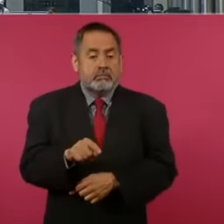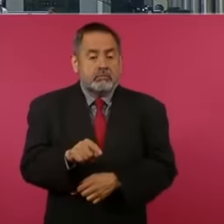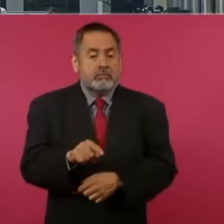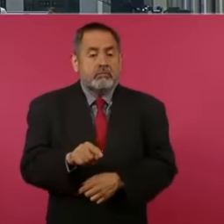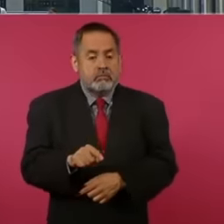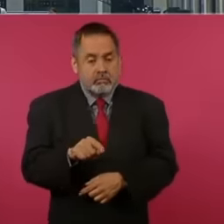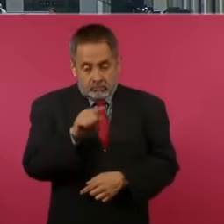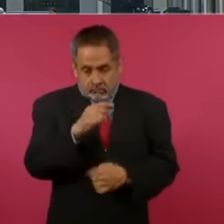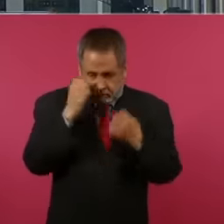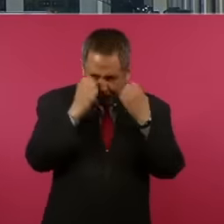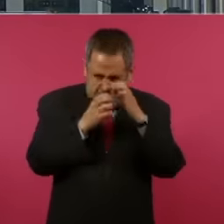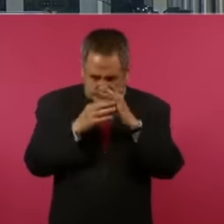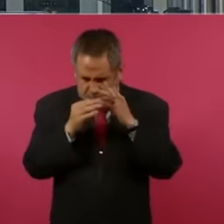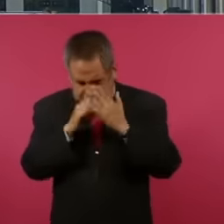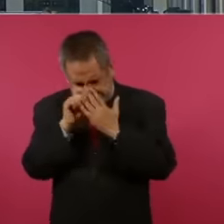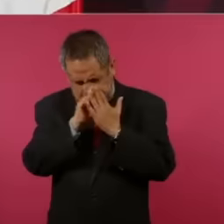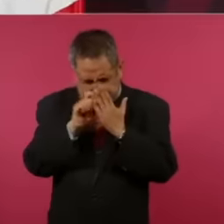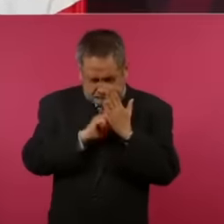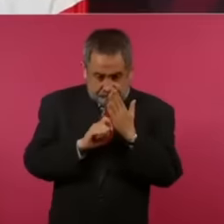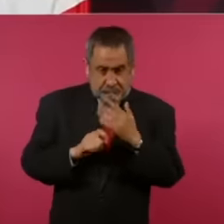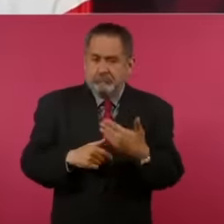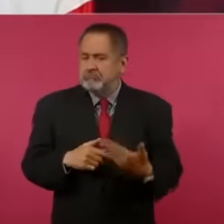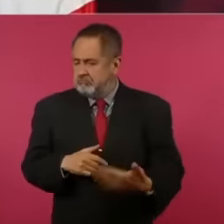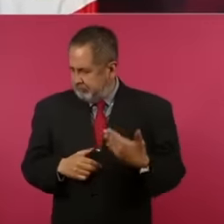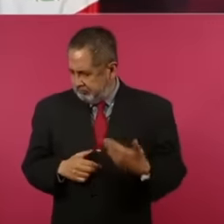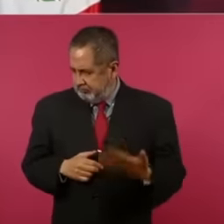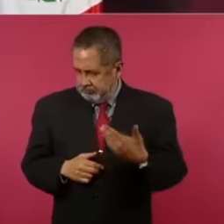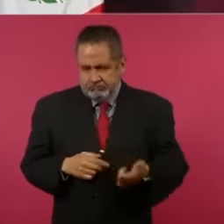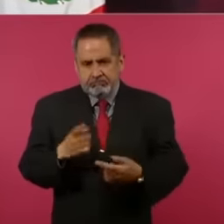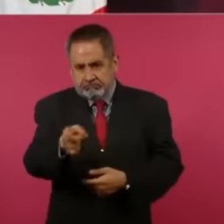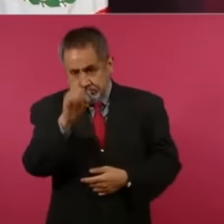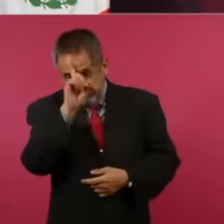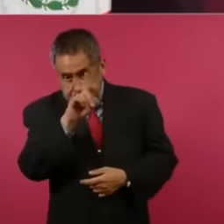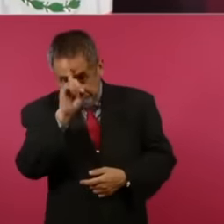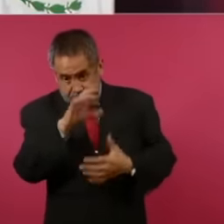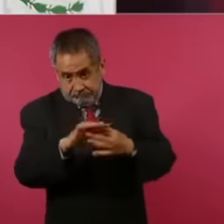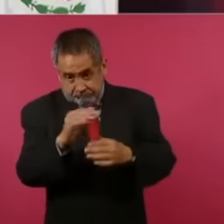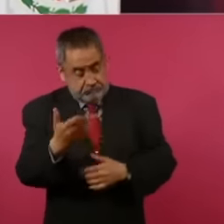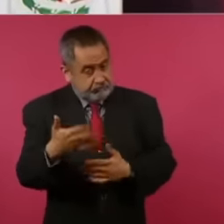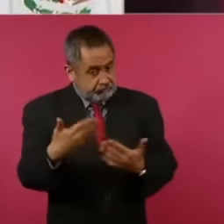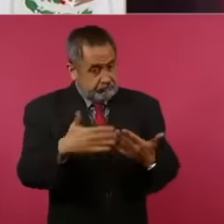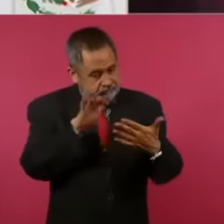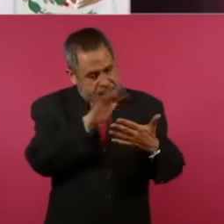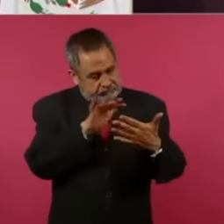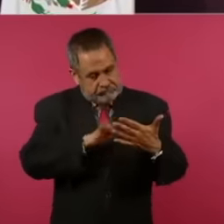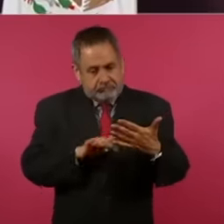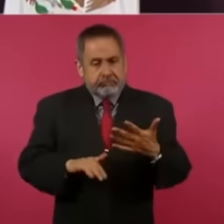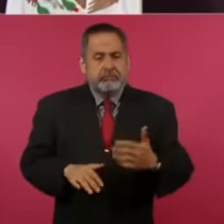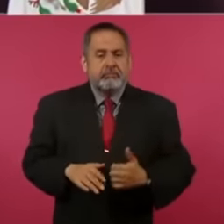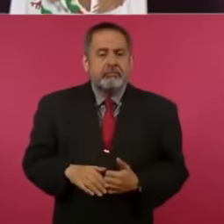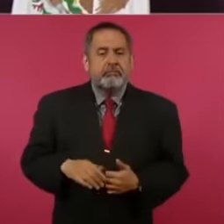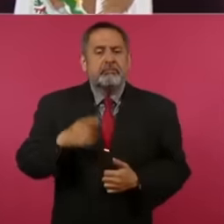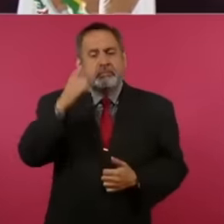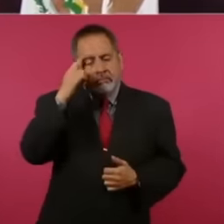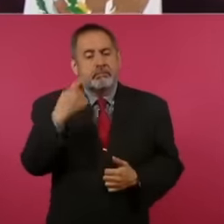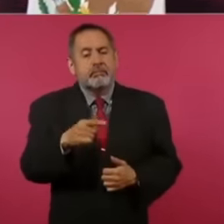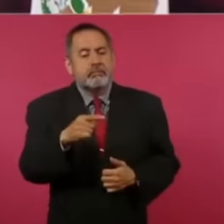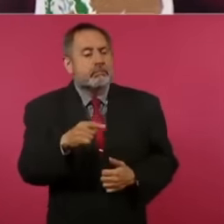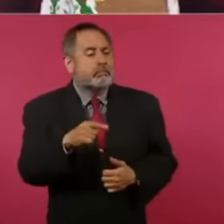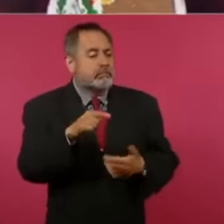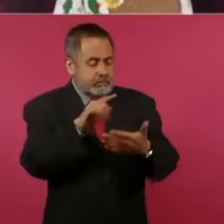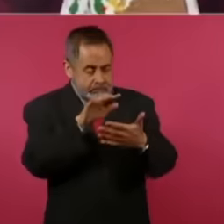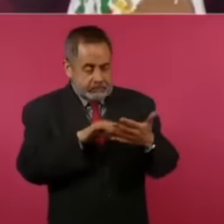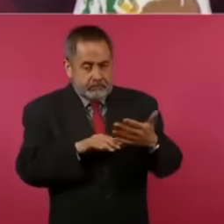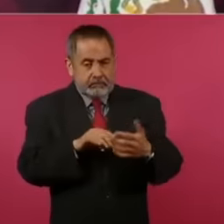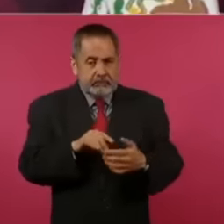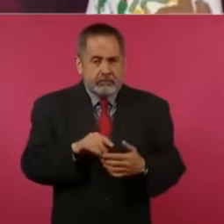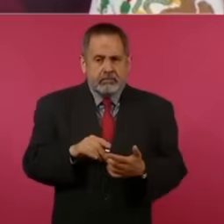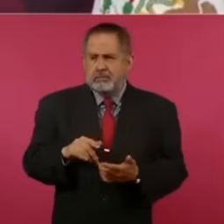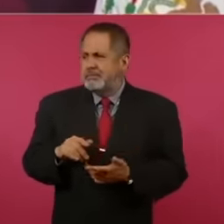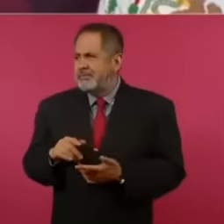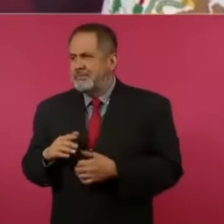analysis I recommend it I recommend it for those who are looking for an explanation of what